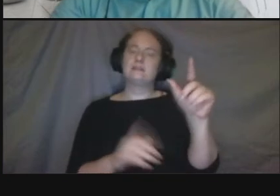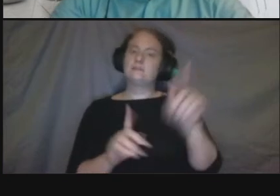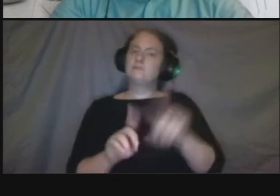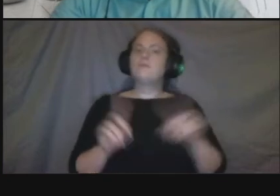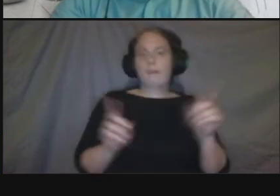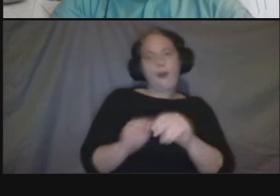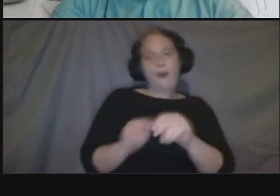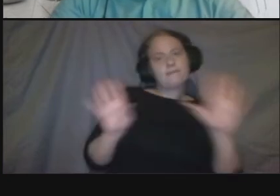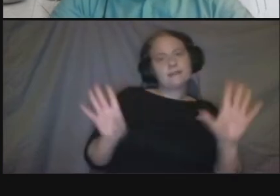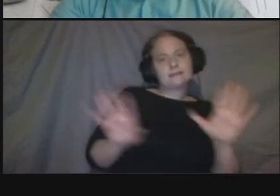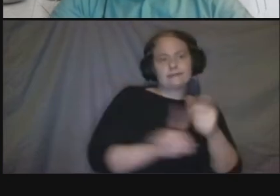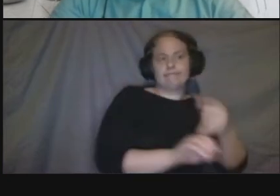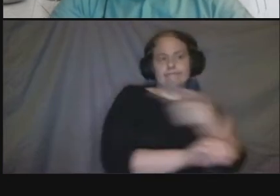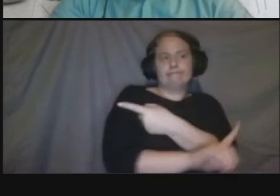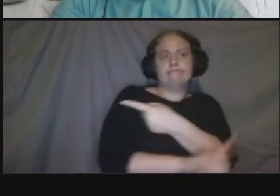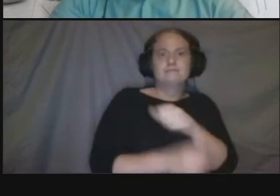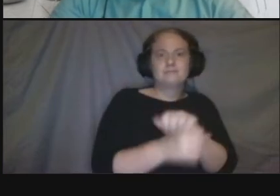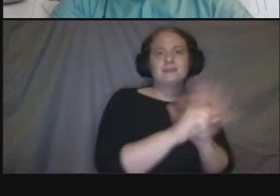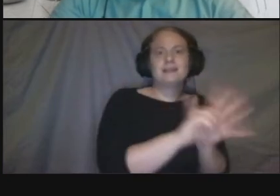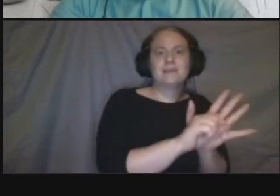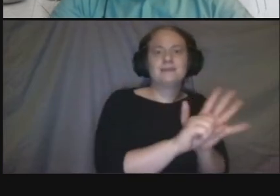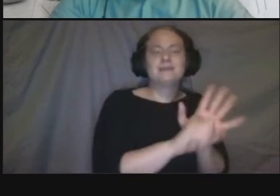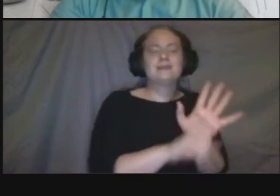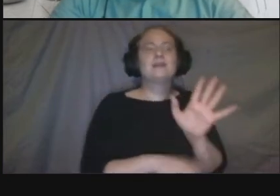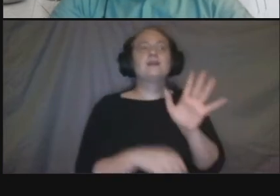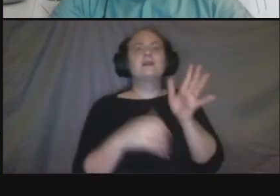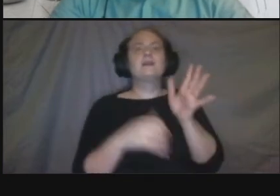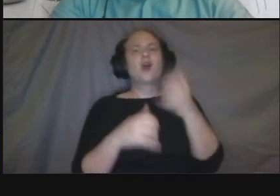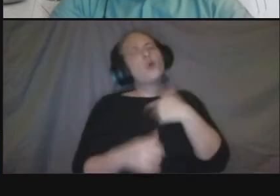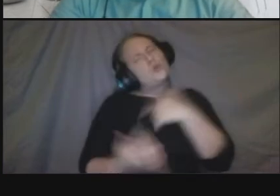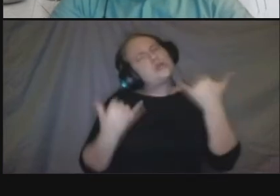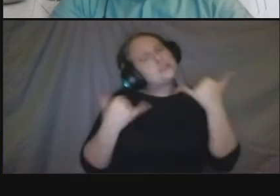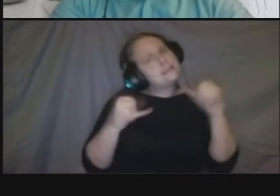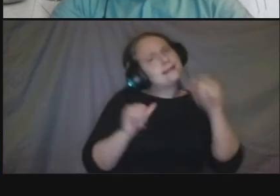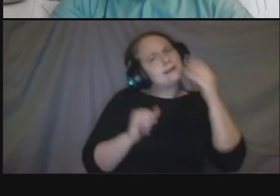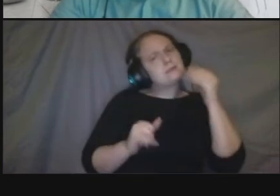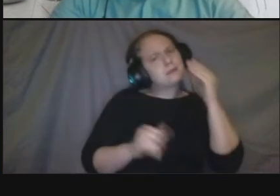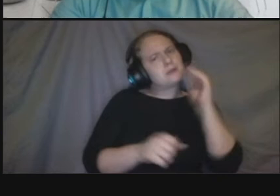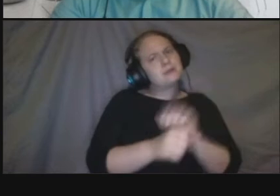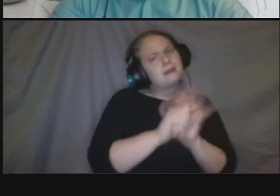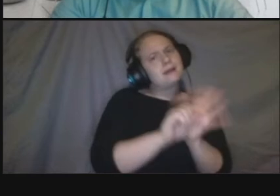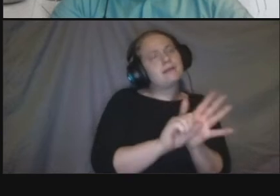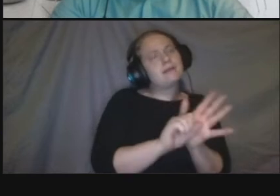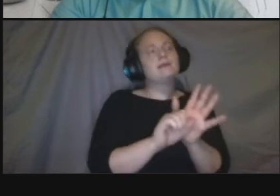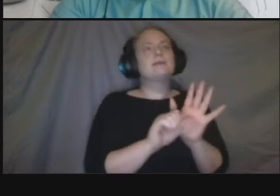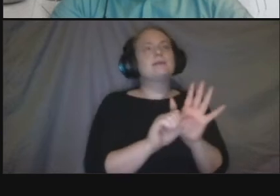experiencing it um are those needs uh are are the needs for more green space and other things are